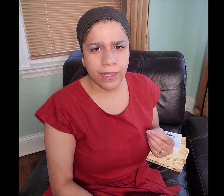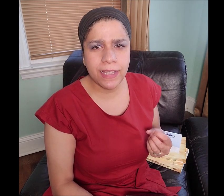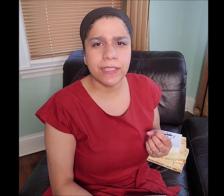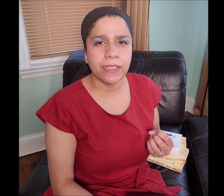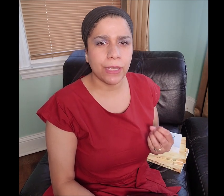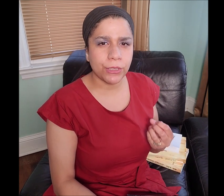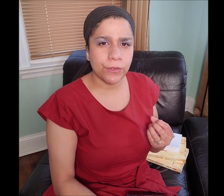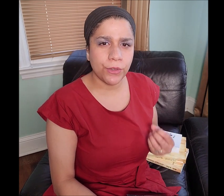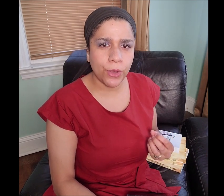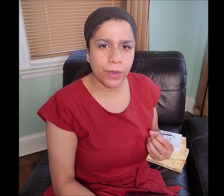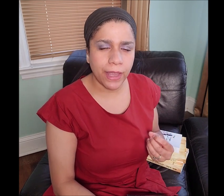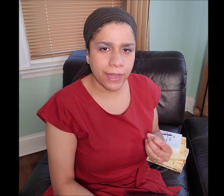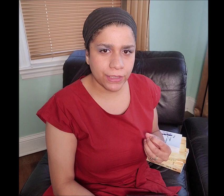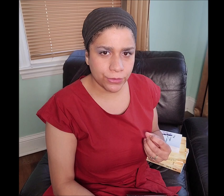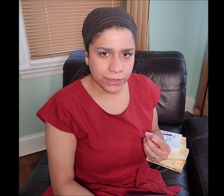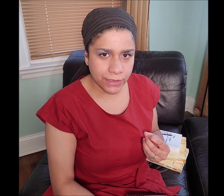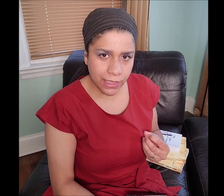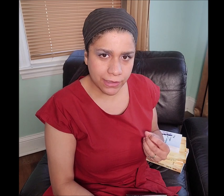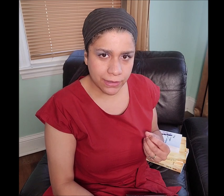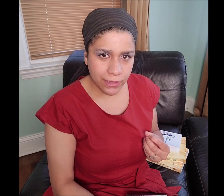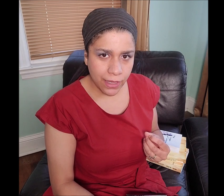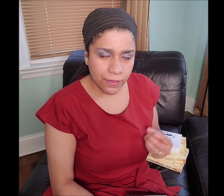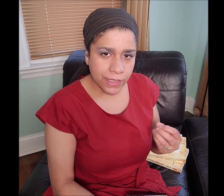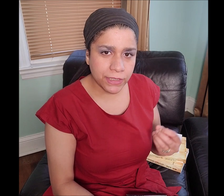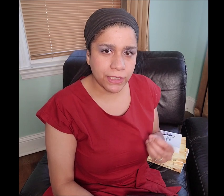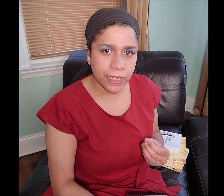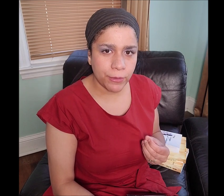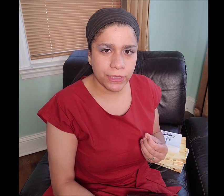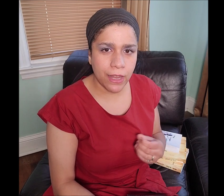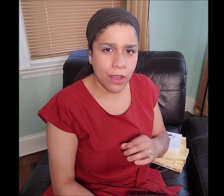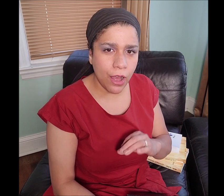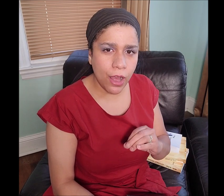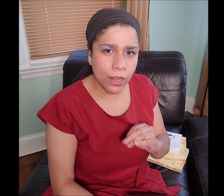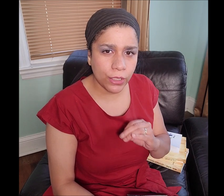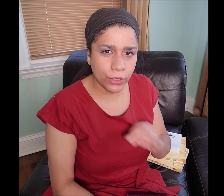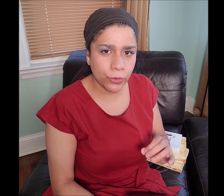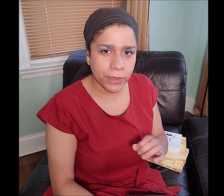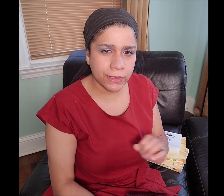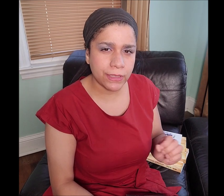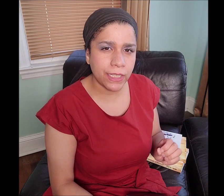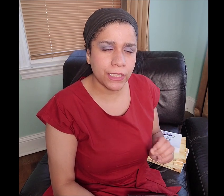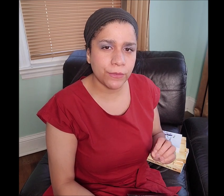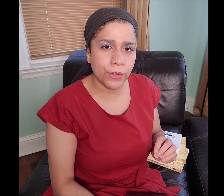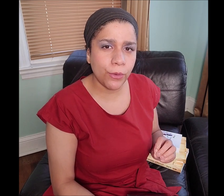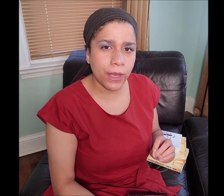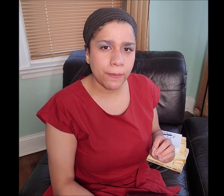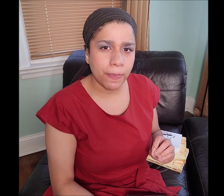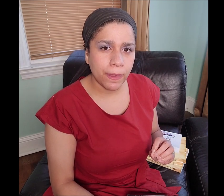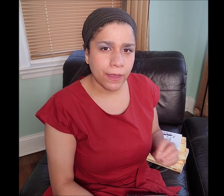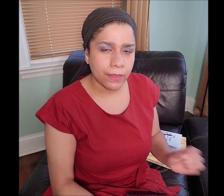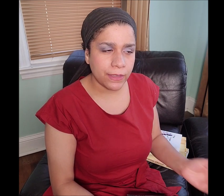It's the language of Noah and his three sons. This is the language that all humans in the days of Noah.